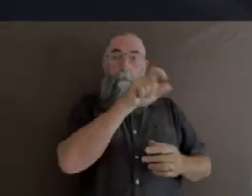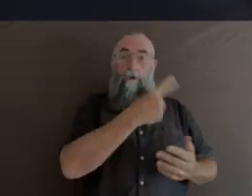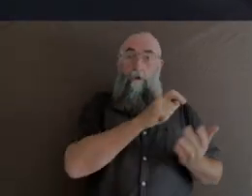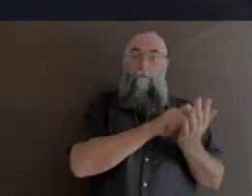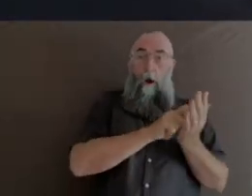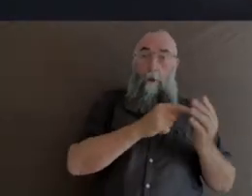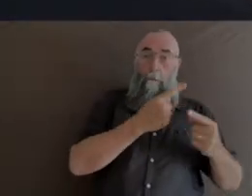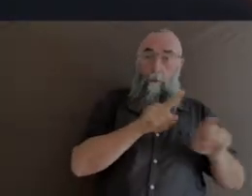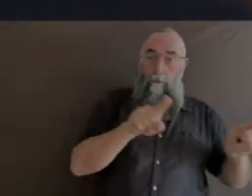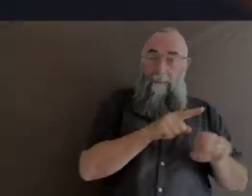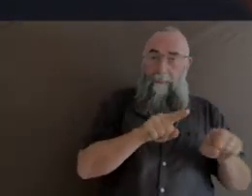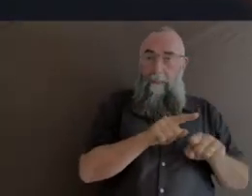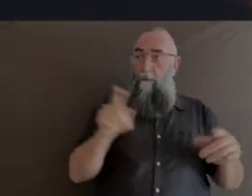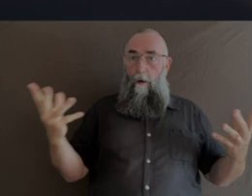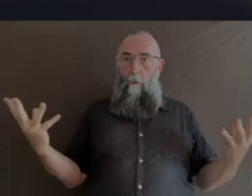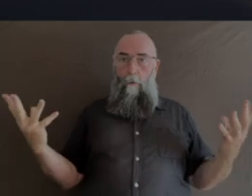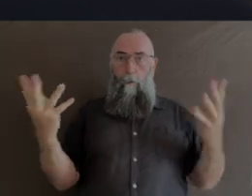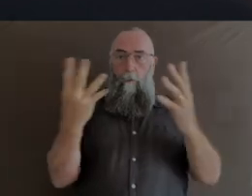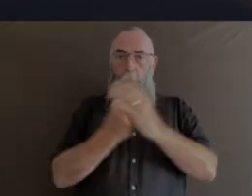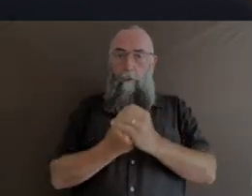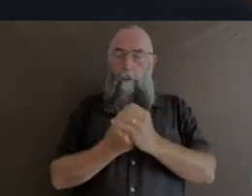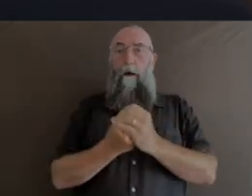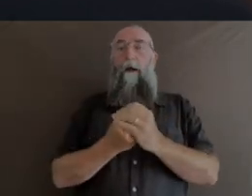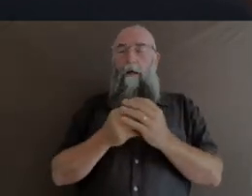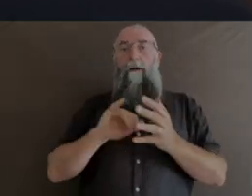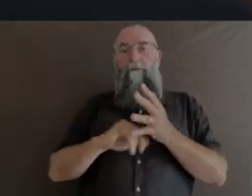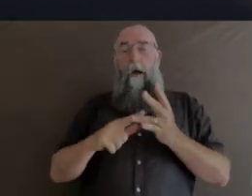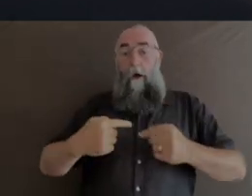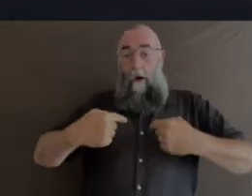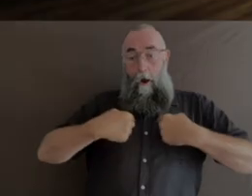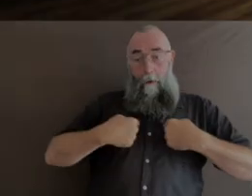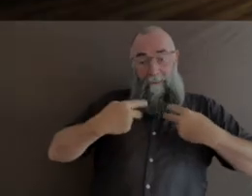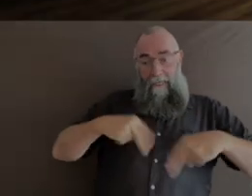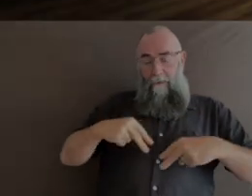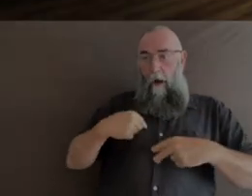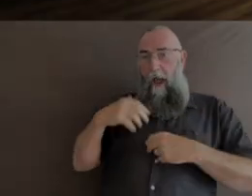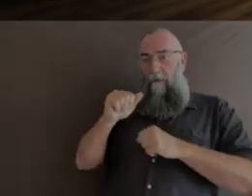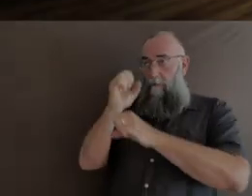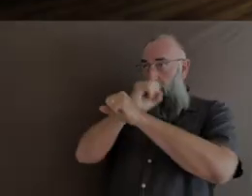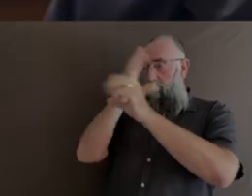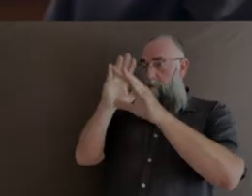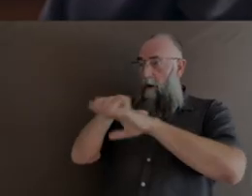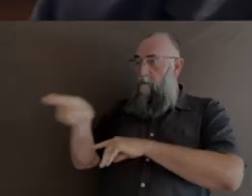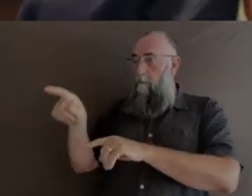The composer was not there to realise my vision. I had to realise his vision. This was my beginning. Pioneering.